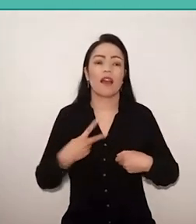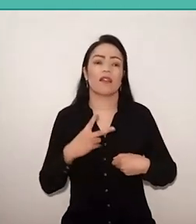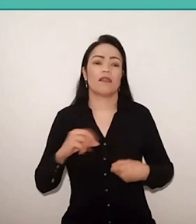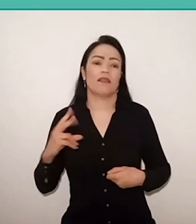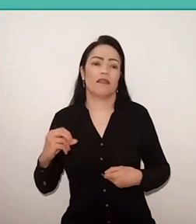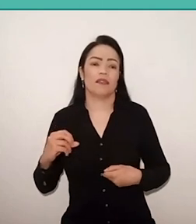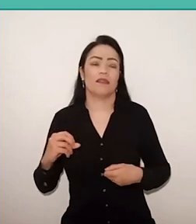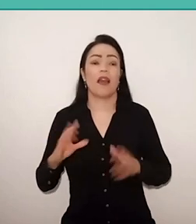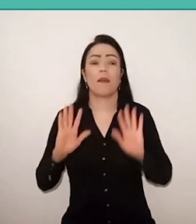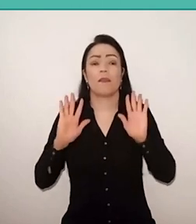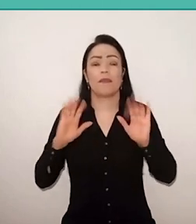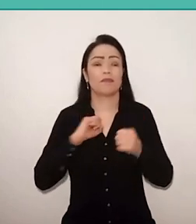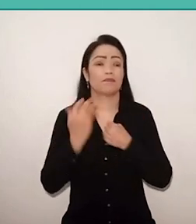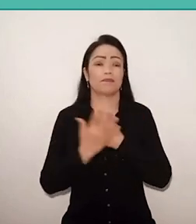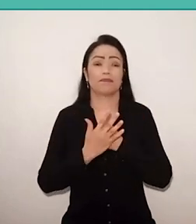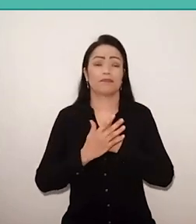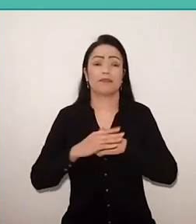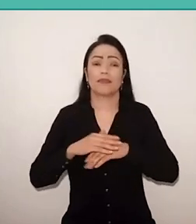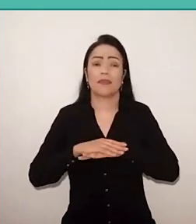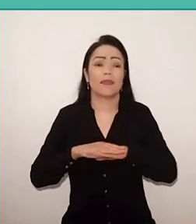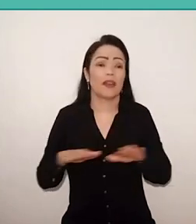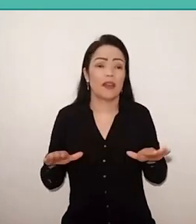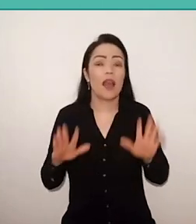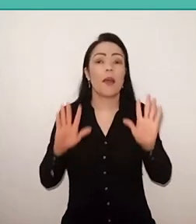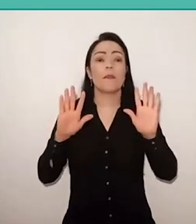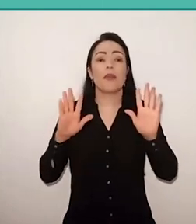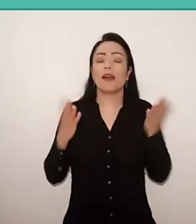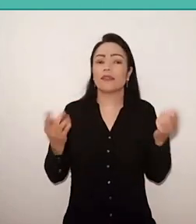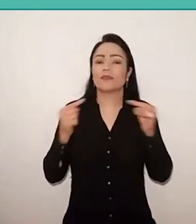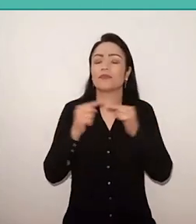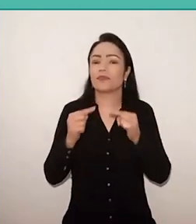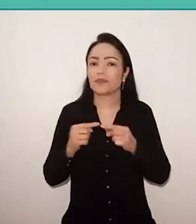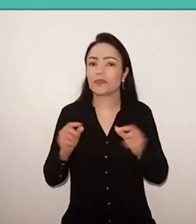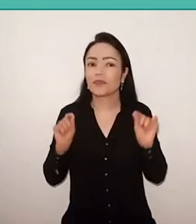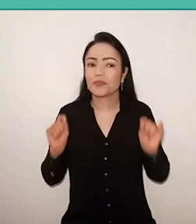and that's what I say a happy coincidence, because the meeting,